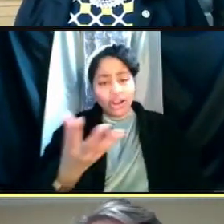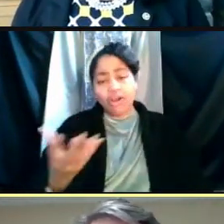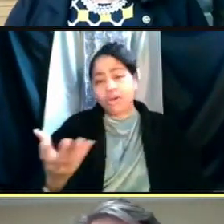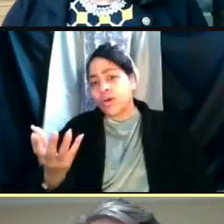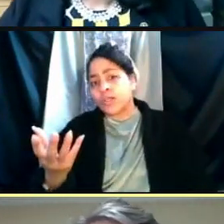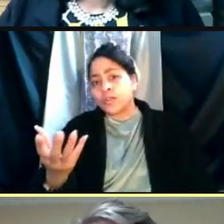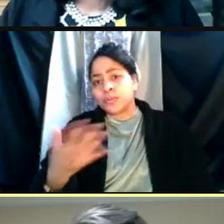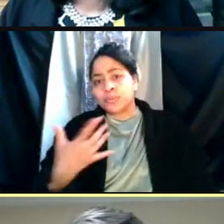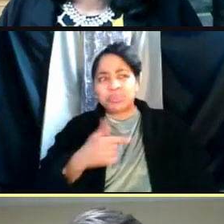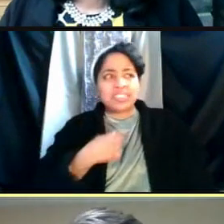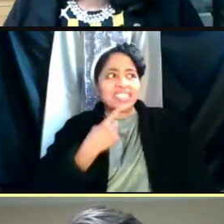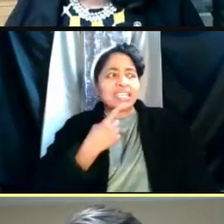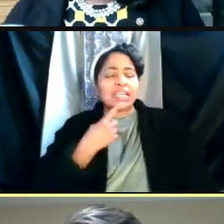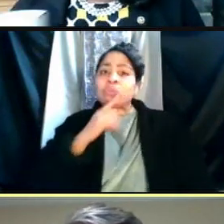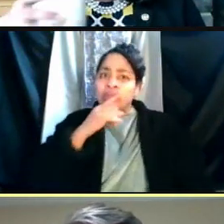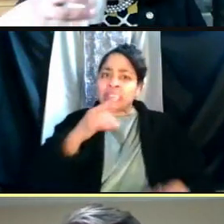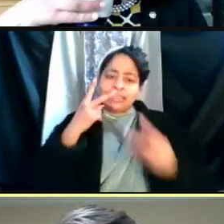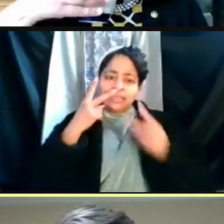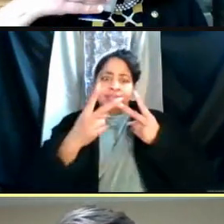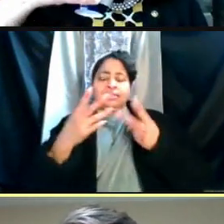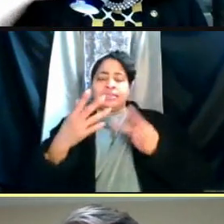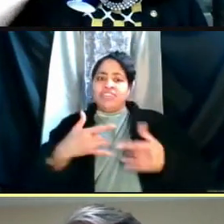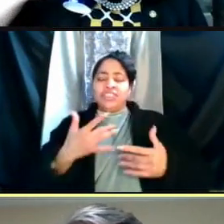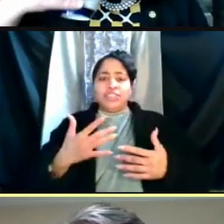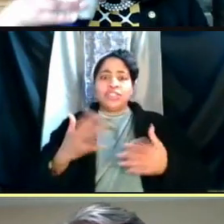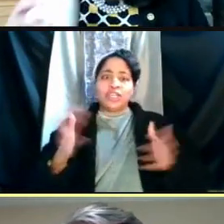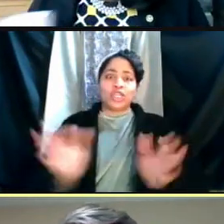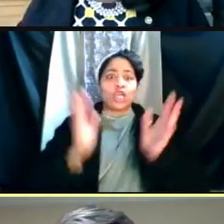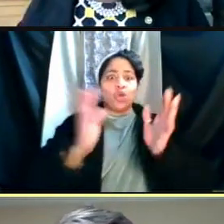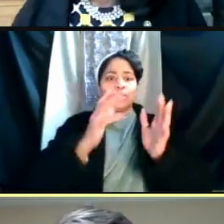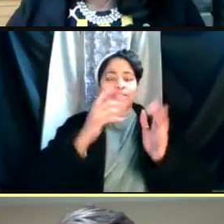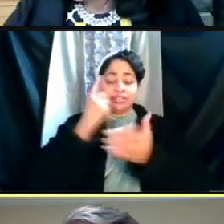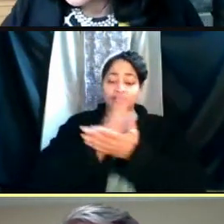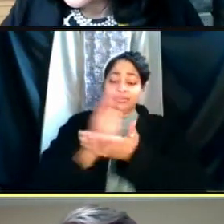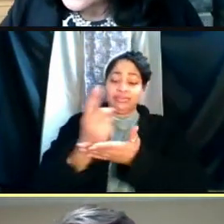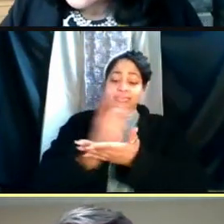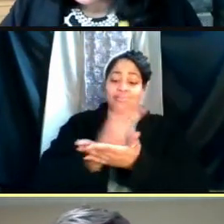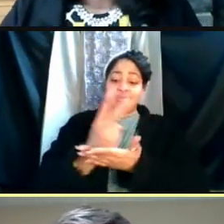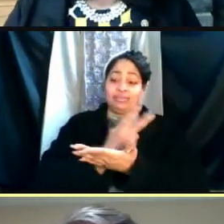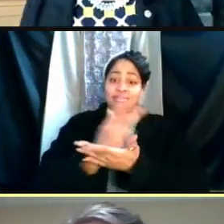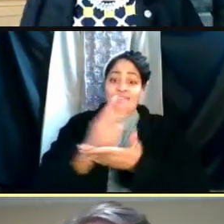it is encouraging to see that we've over the last couple of weeks seen now a drop in cases.